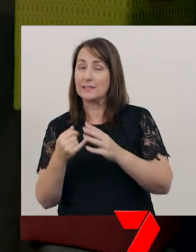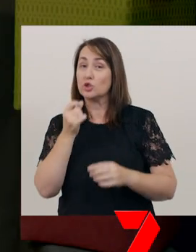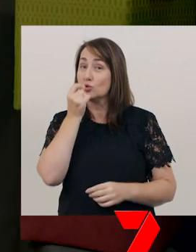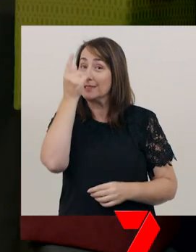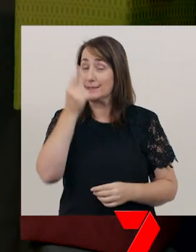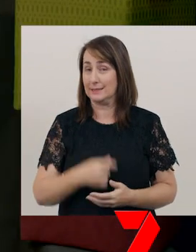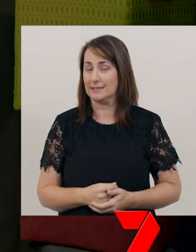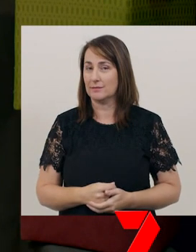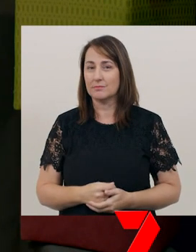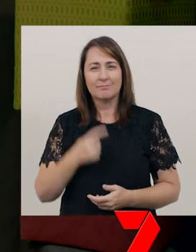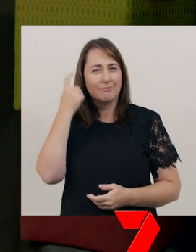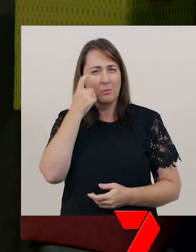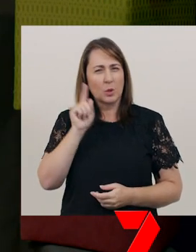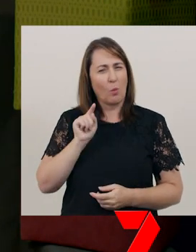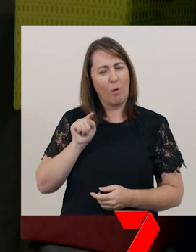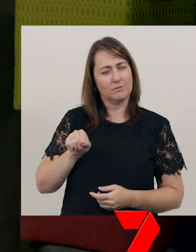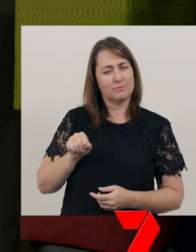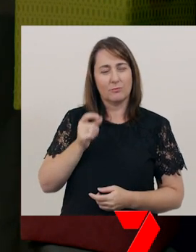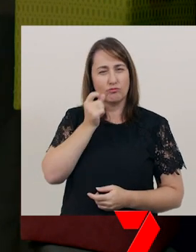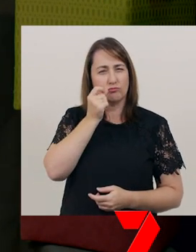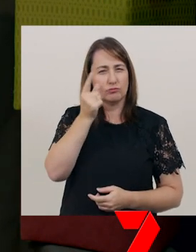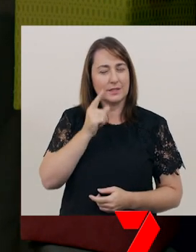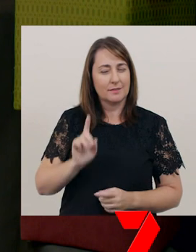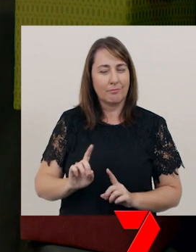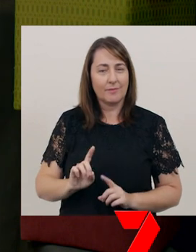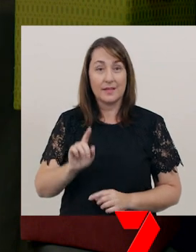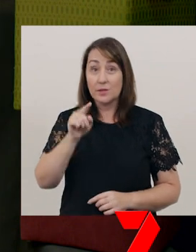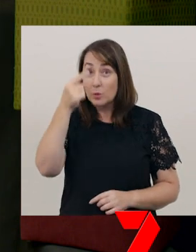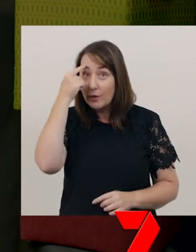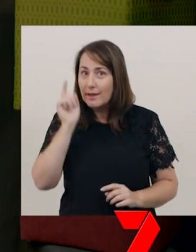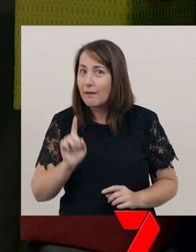I wonder what tricks Rex can do. What do you think?